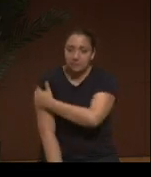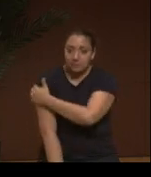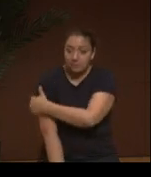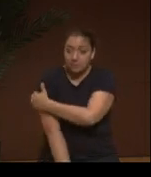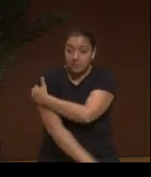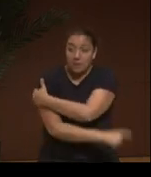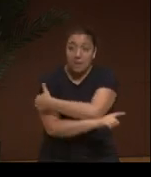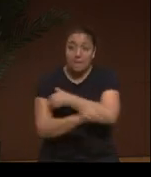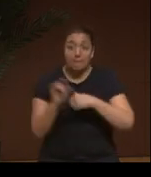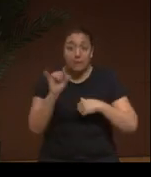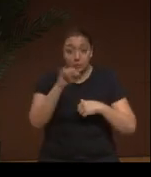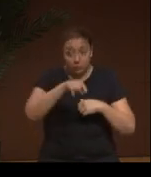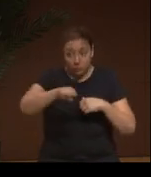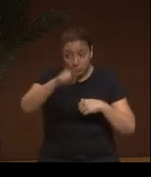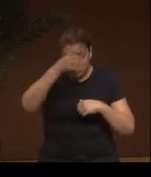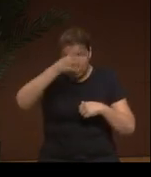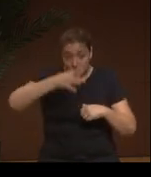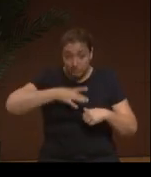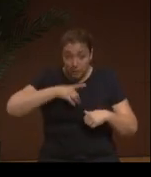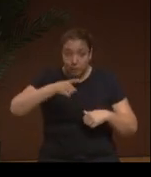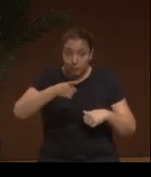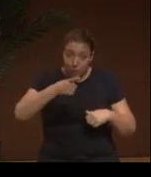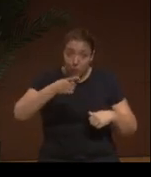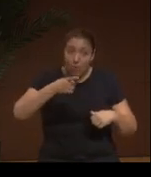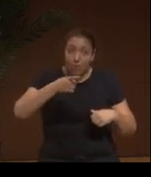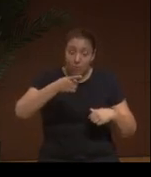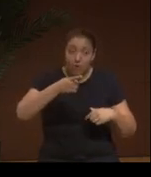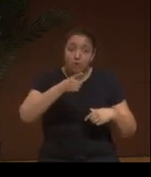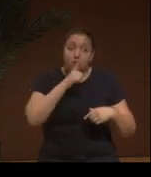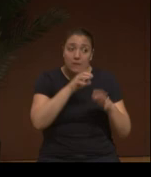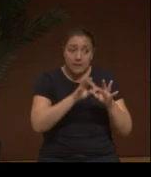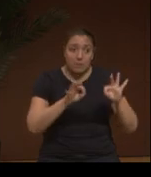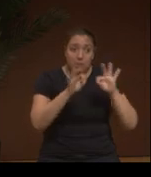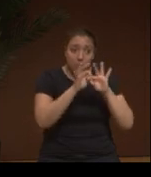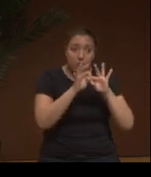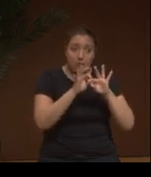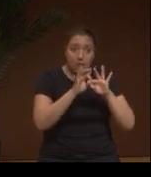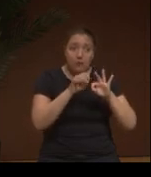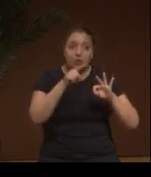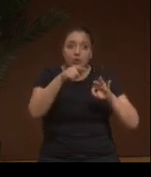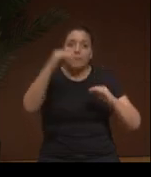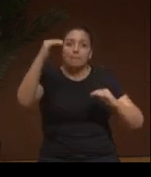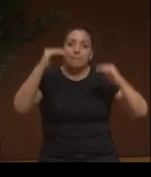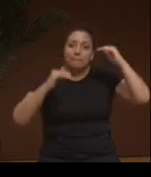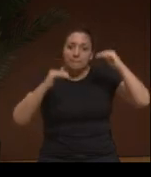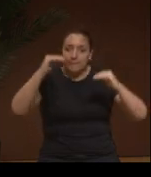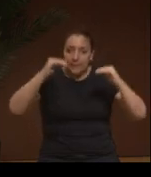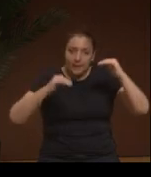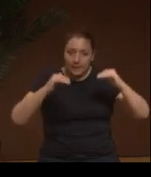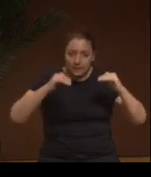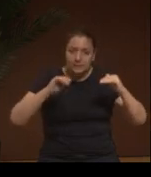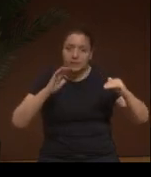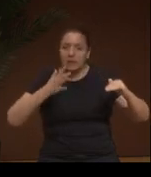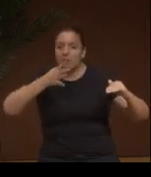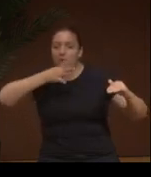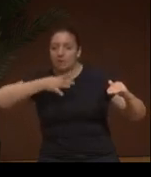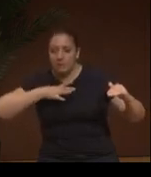We are warriors, we have big mouths, we are Boca Grande, as Peggy said,